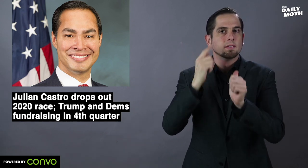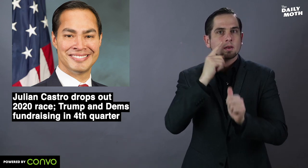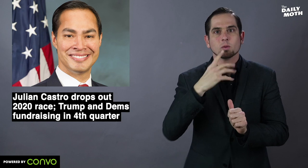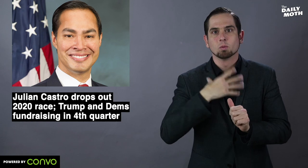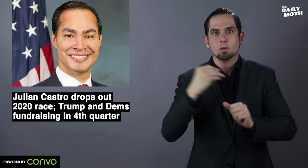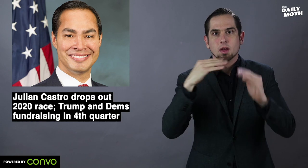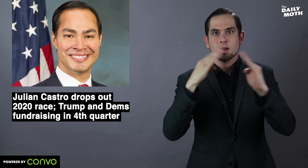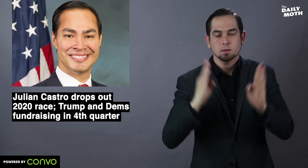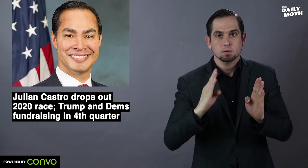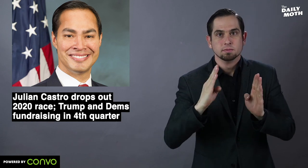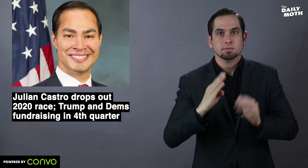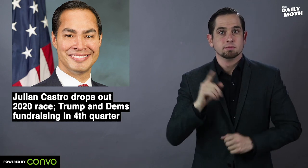for the White House.